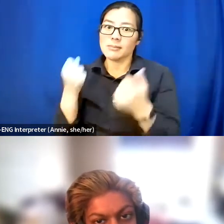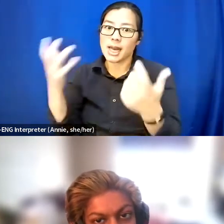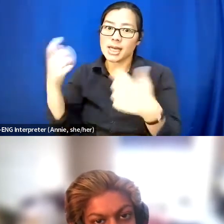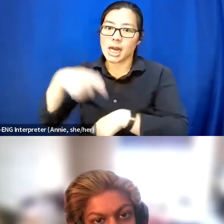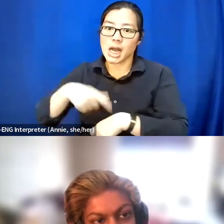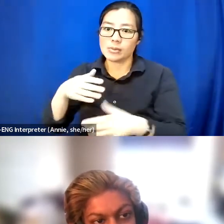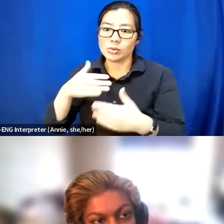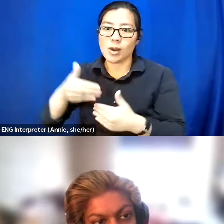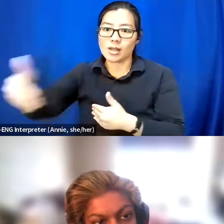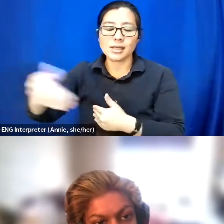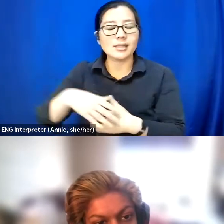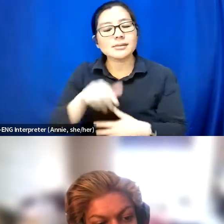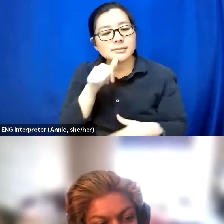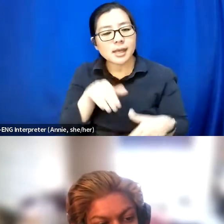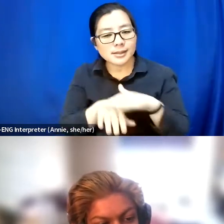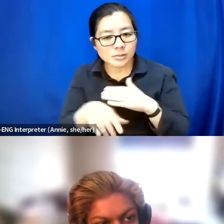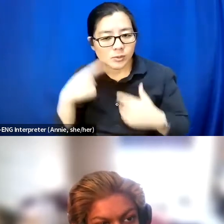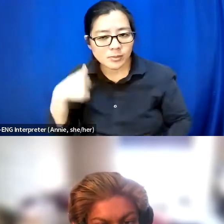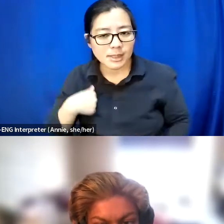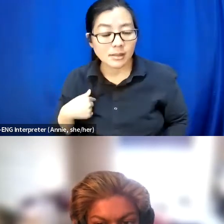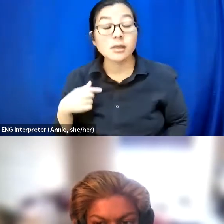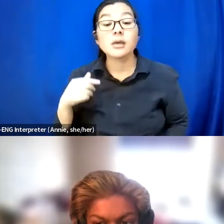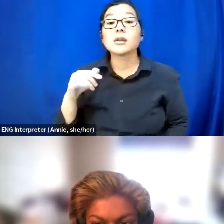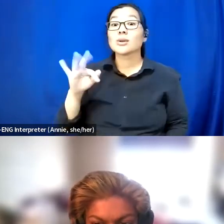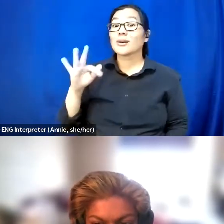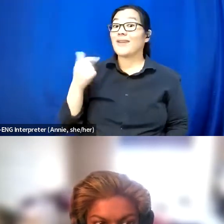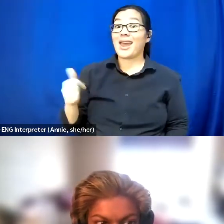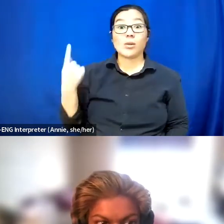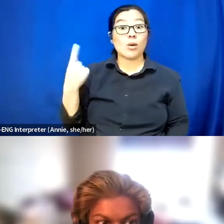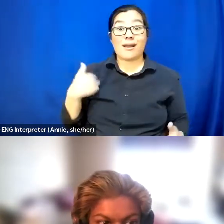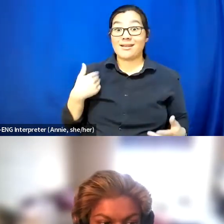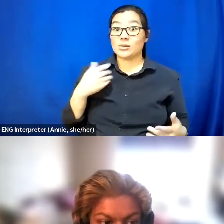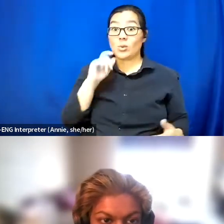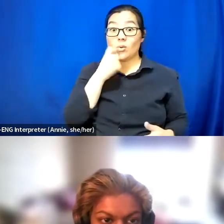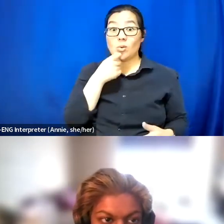So if anybody has any cool accessible notes and other things I'd love to hear about it.